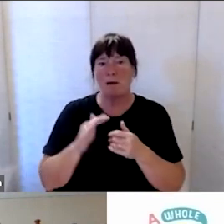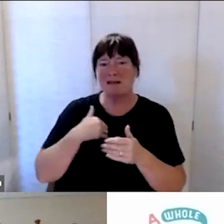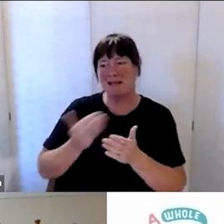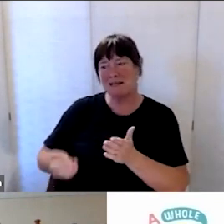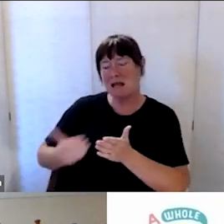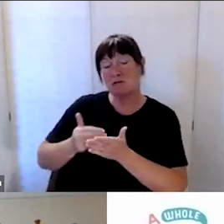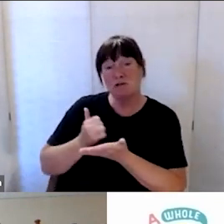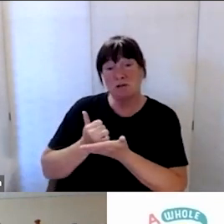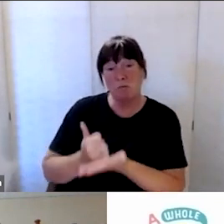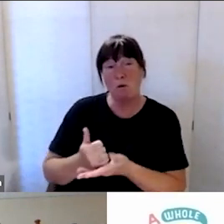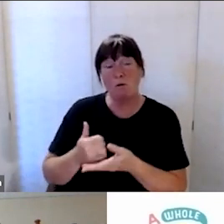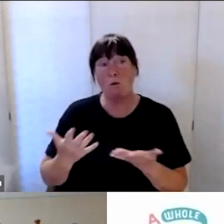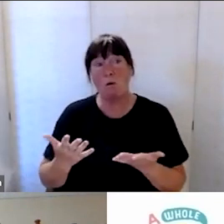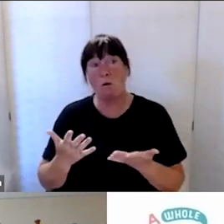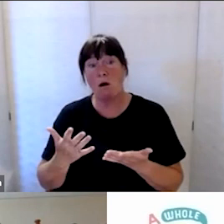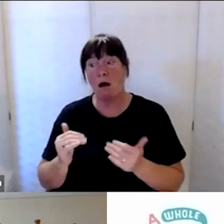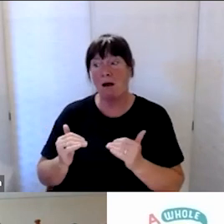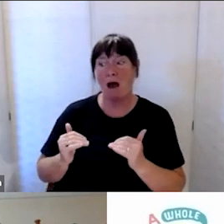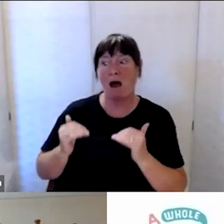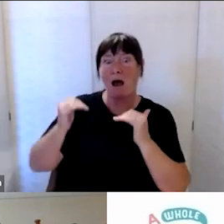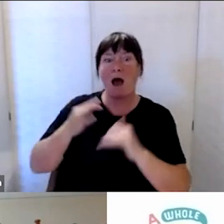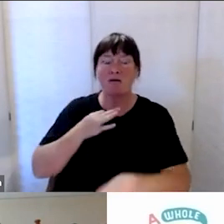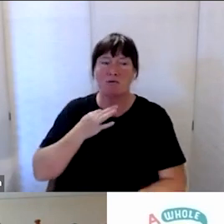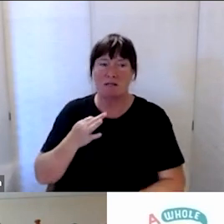or are more vulnerable, the disability NASCs